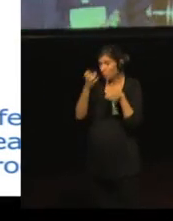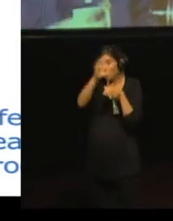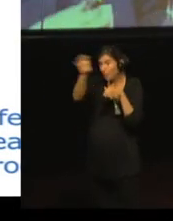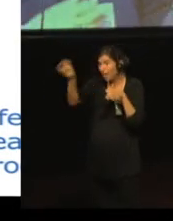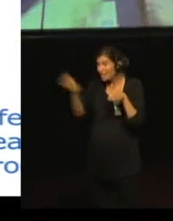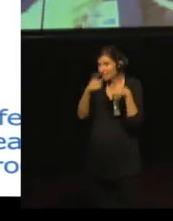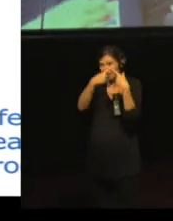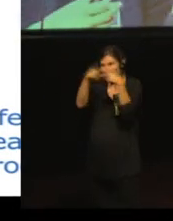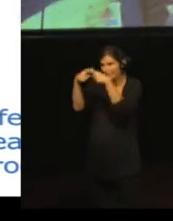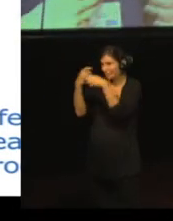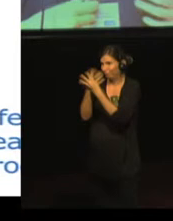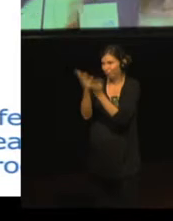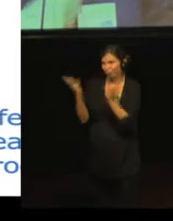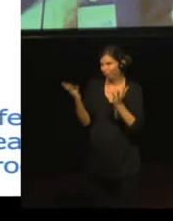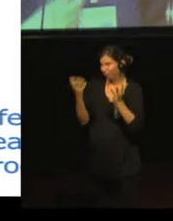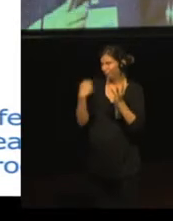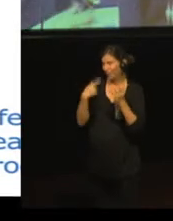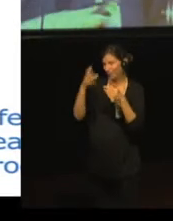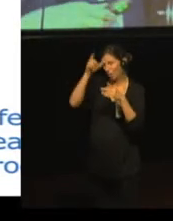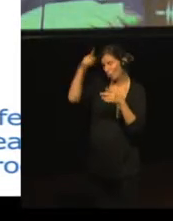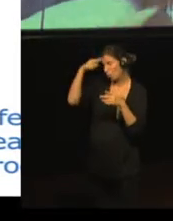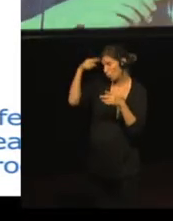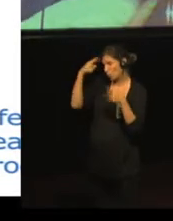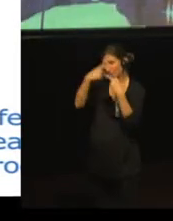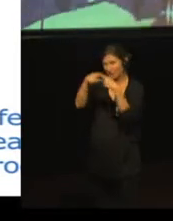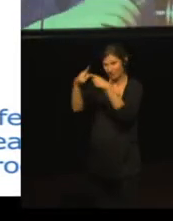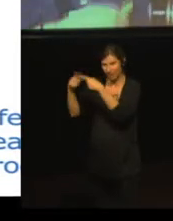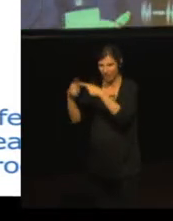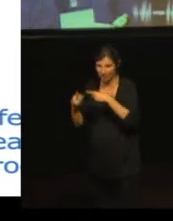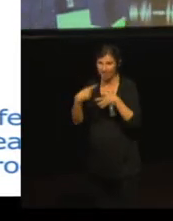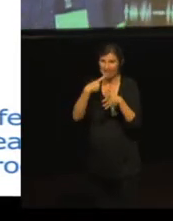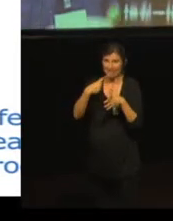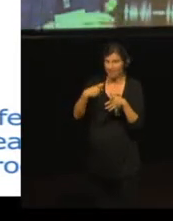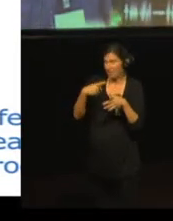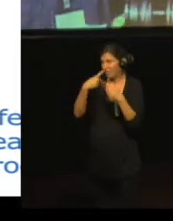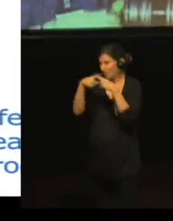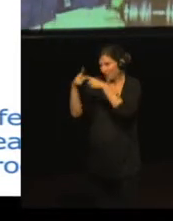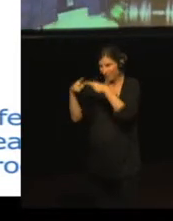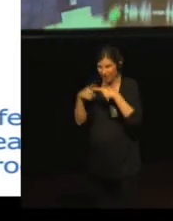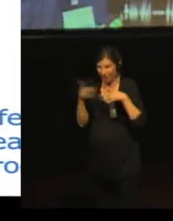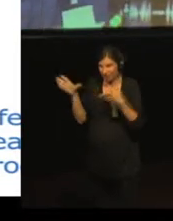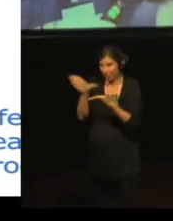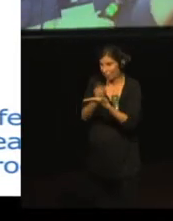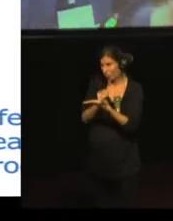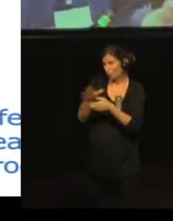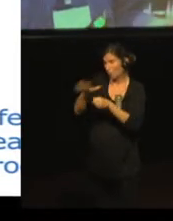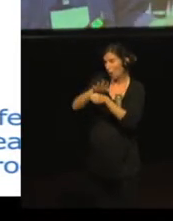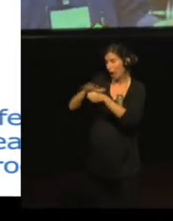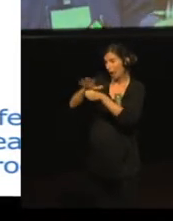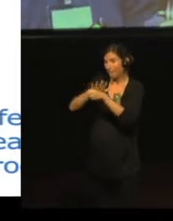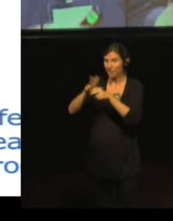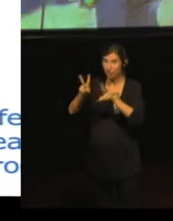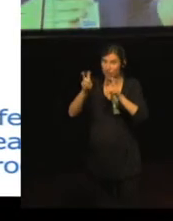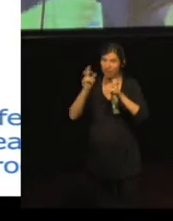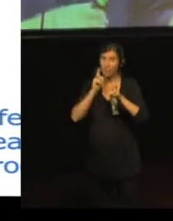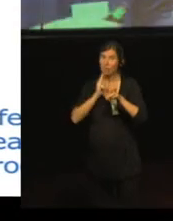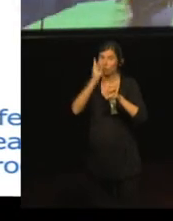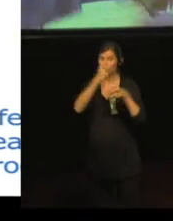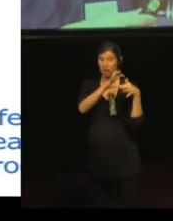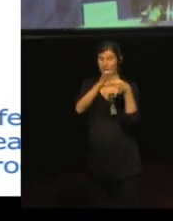and we have different interests in the field of deafblindness. So we had to consider which indicators we would like to keep